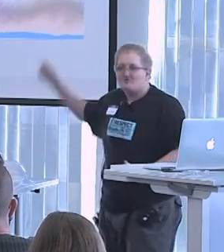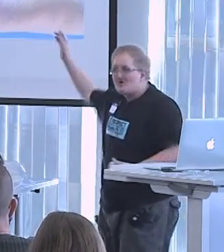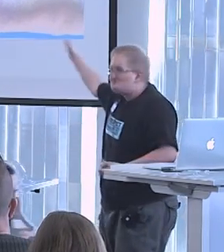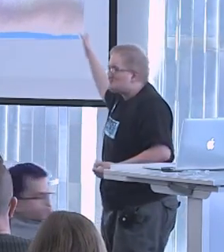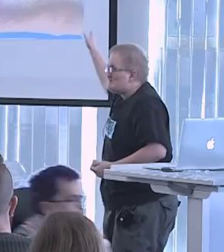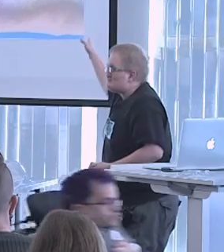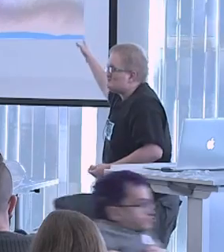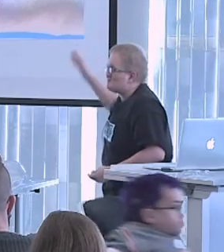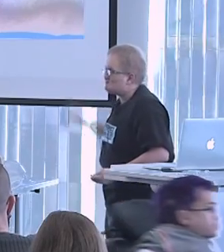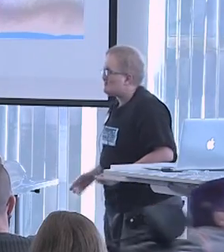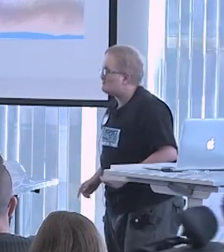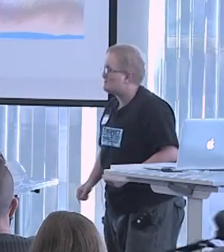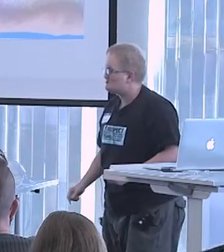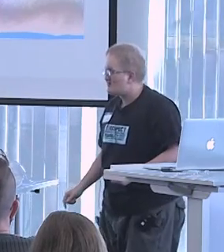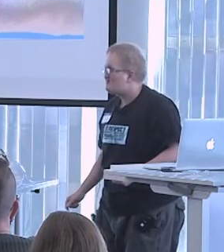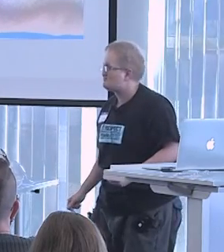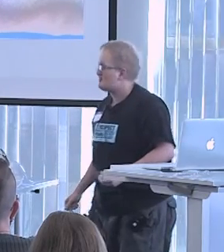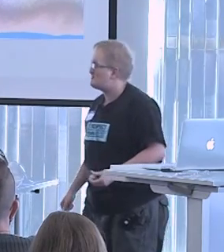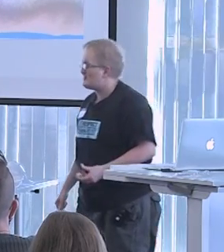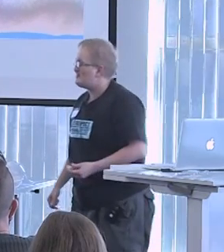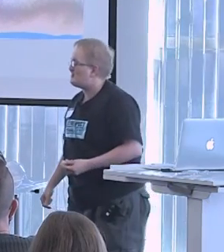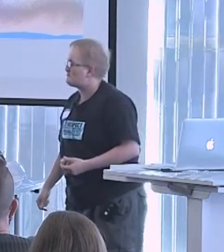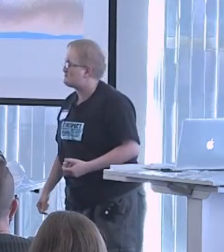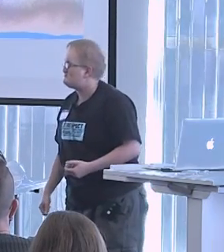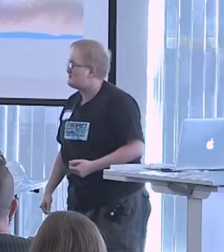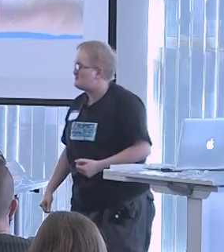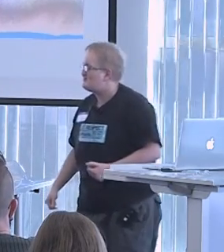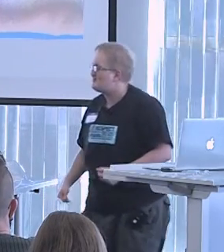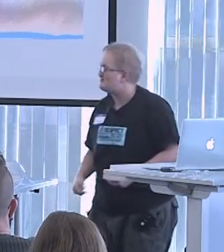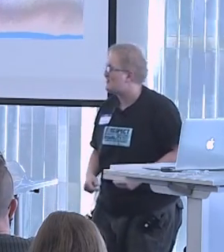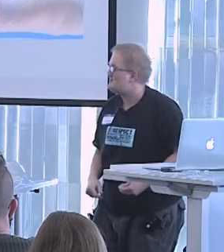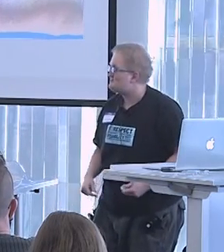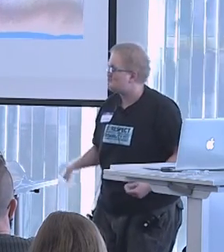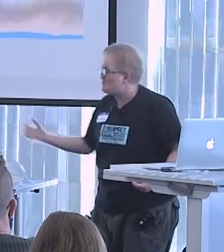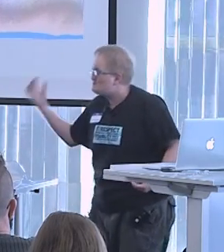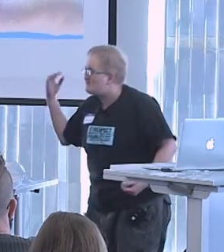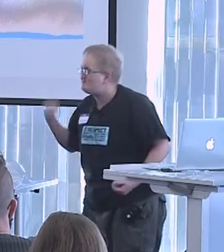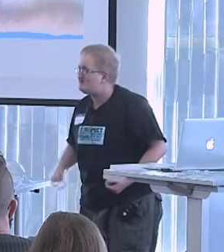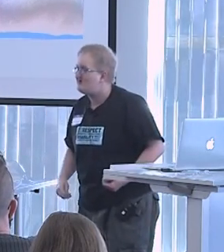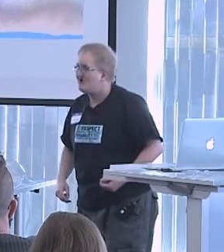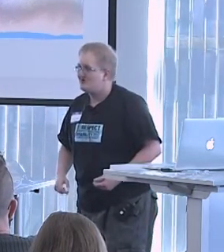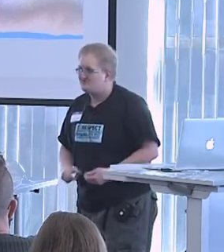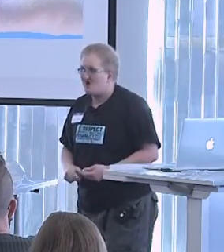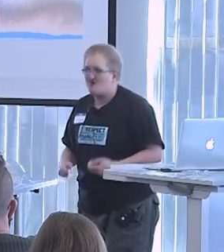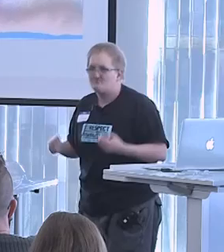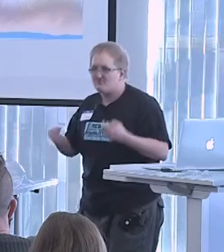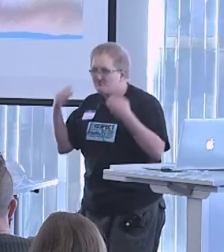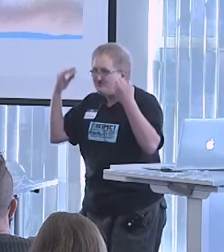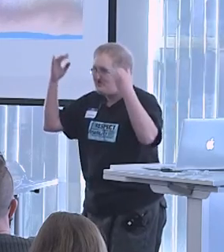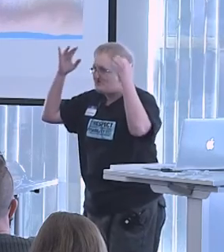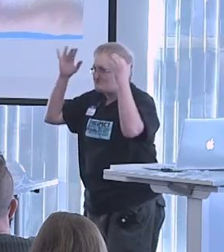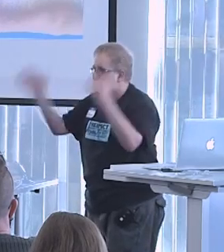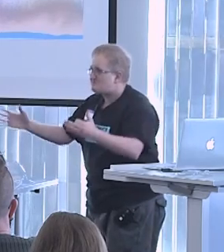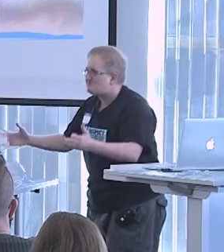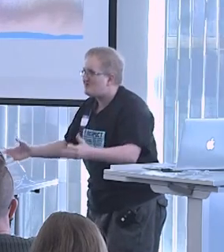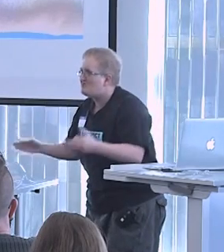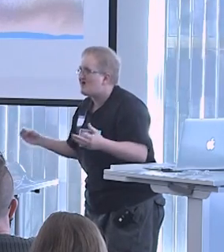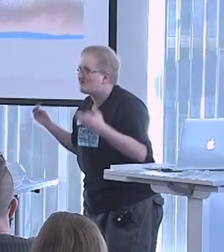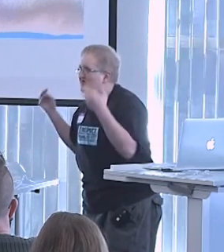I love this picture, it says riots not diets. It's the idea that you should protest the societal insistence on weight loss